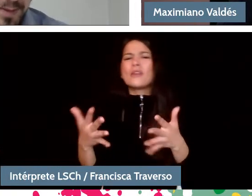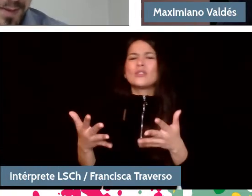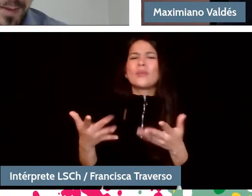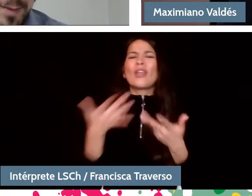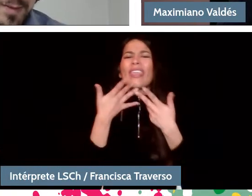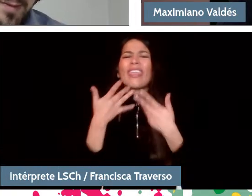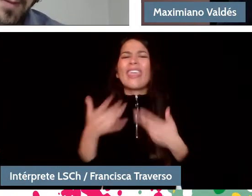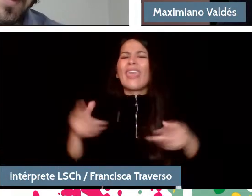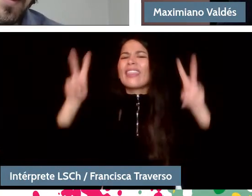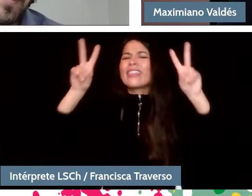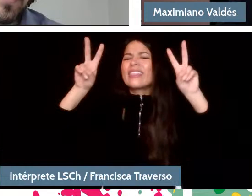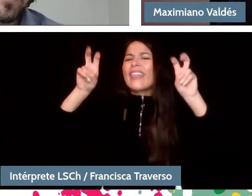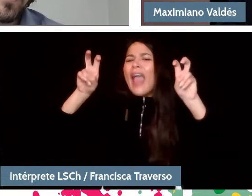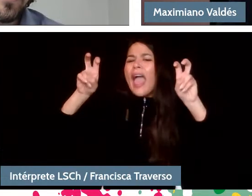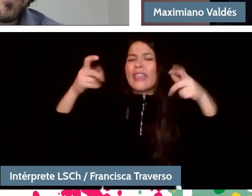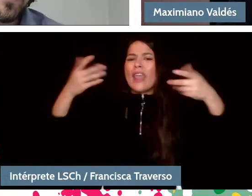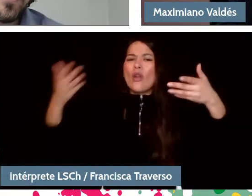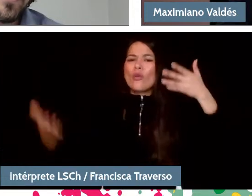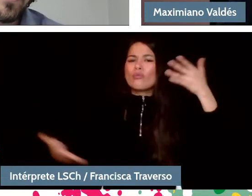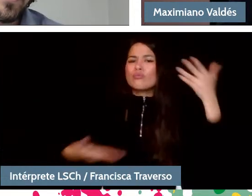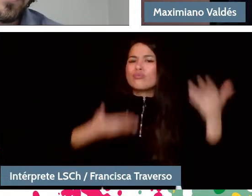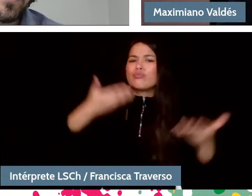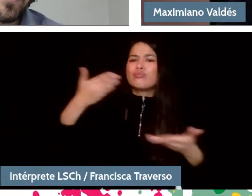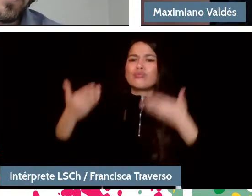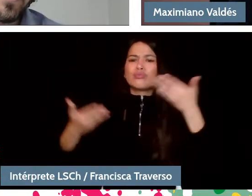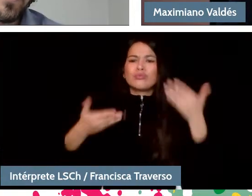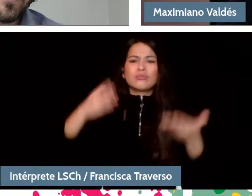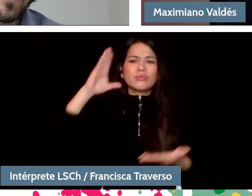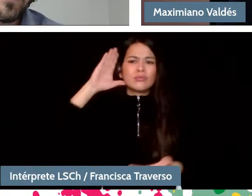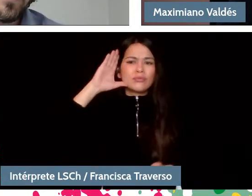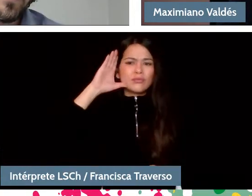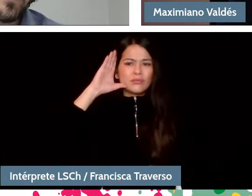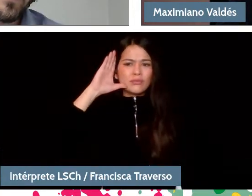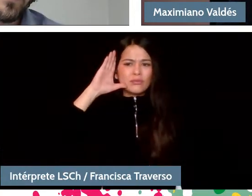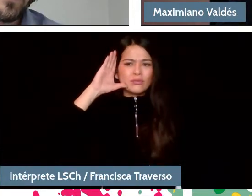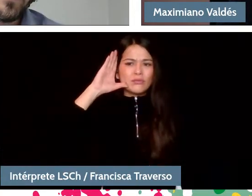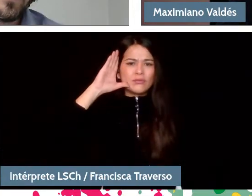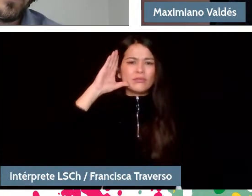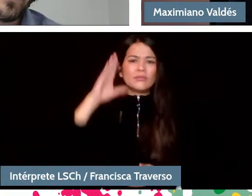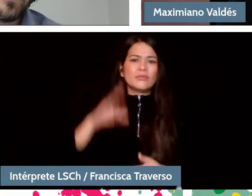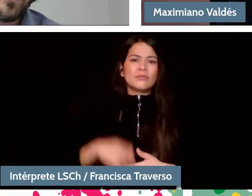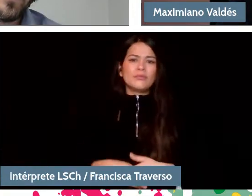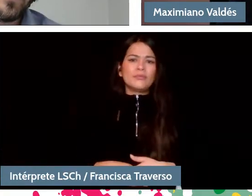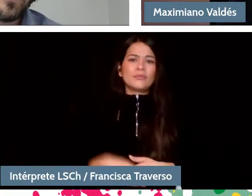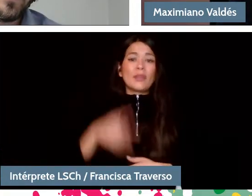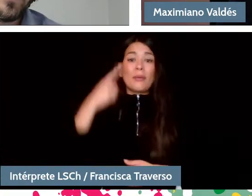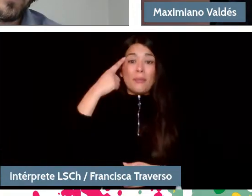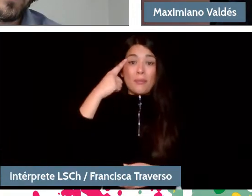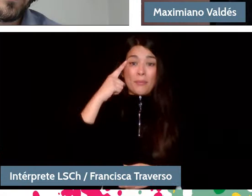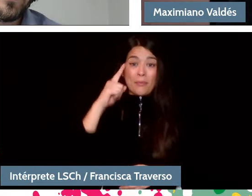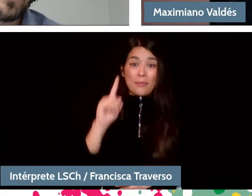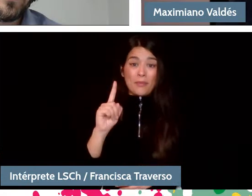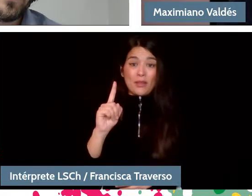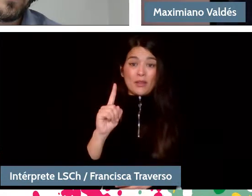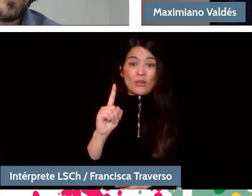then that person is probably going to pay more attention. But it has a lot to do with what the music is.